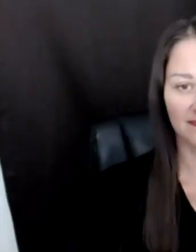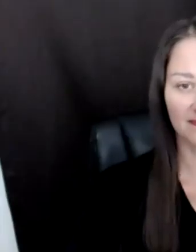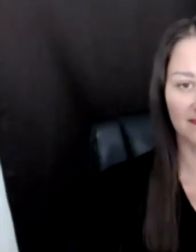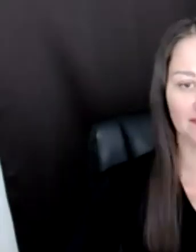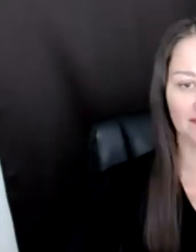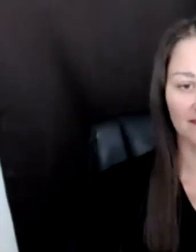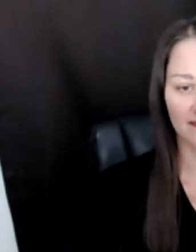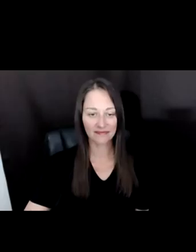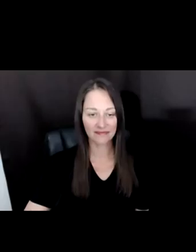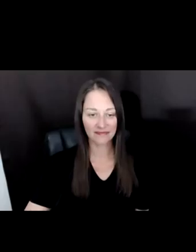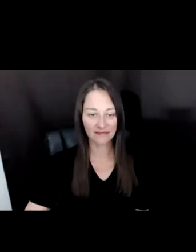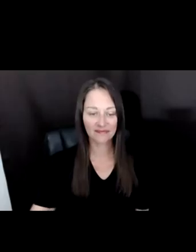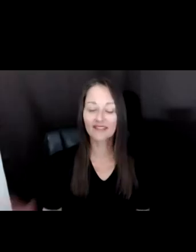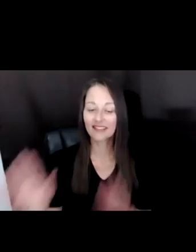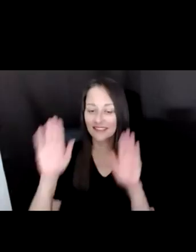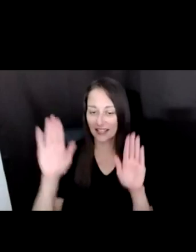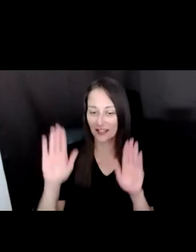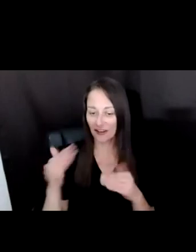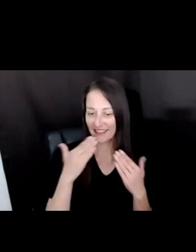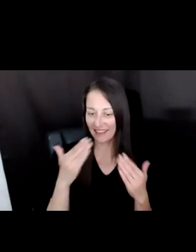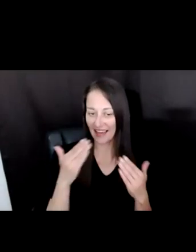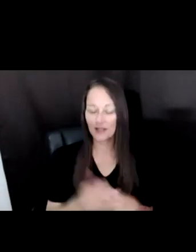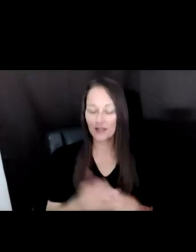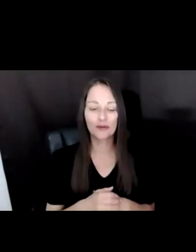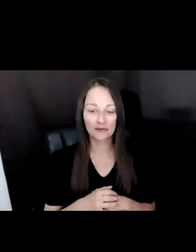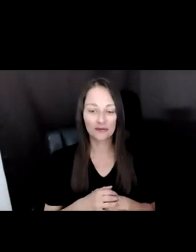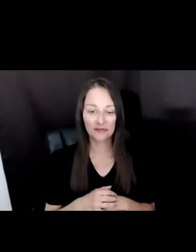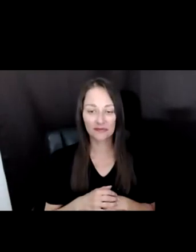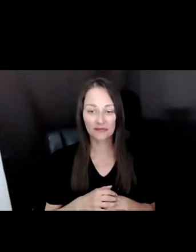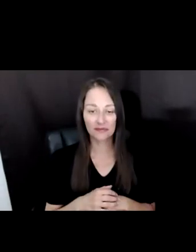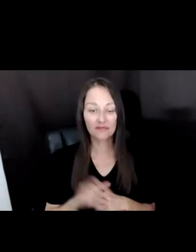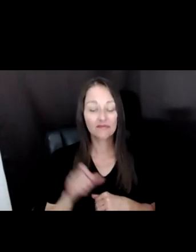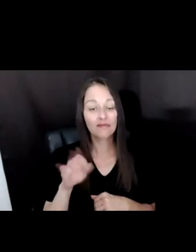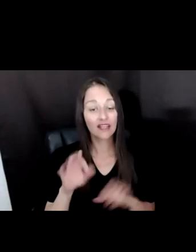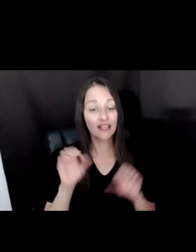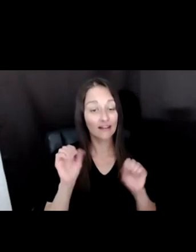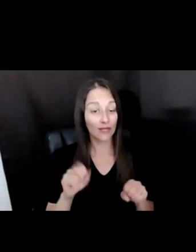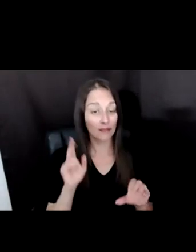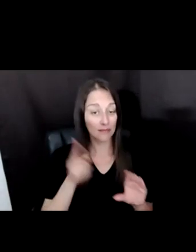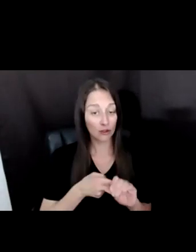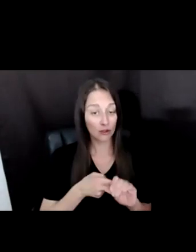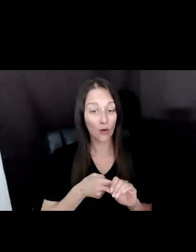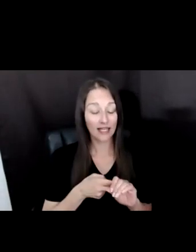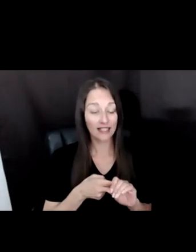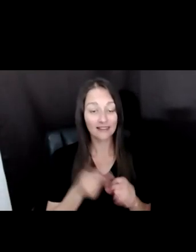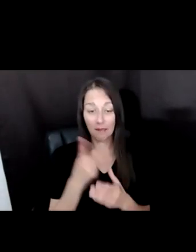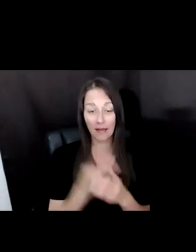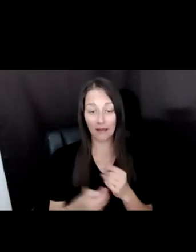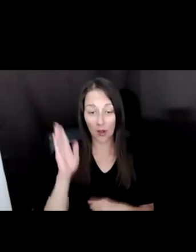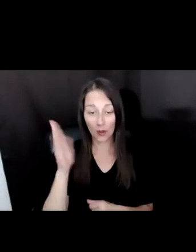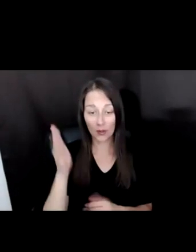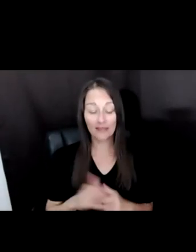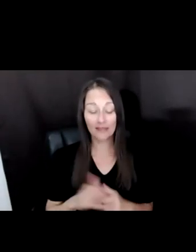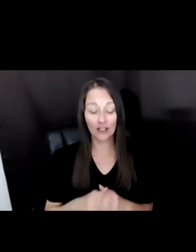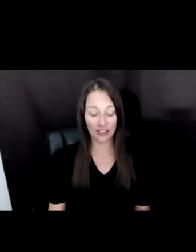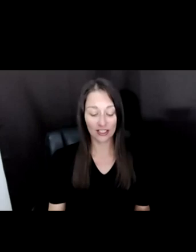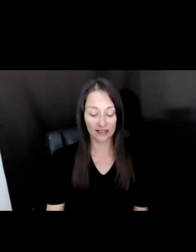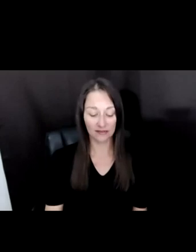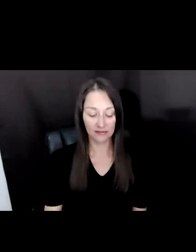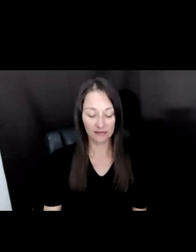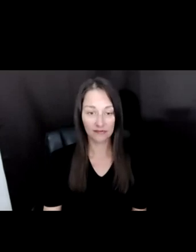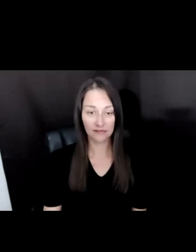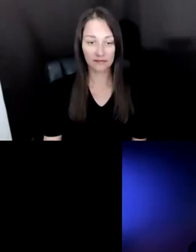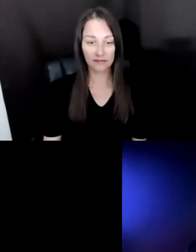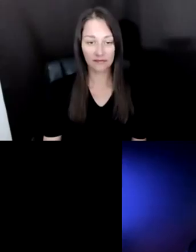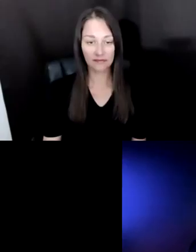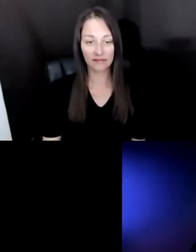GREAT. THANK YOU .SO IF WE CAN BE JOINED BY BOTH THE SPEAKERS, REFIK AND ELEANOR. GREAT.